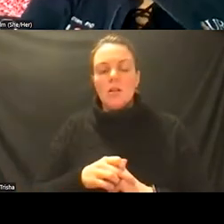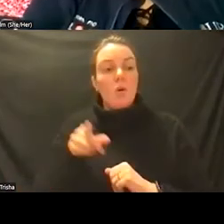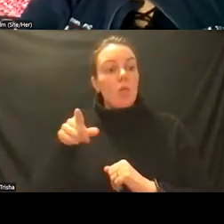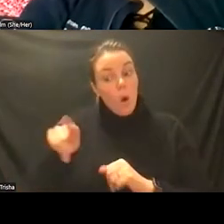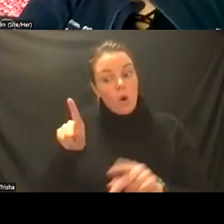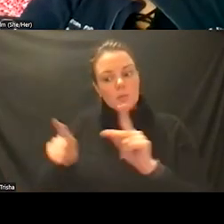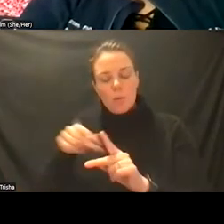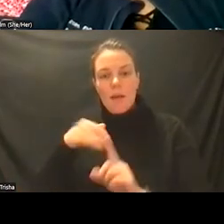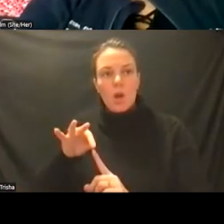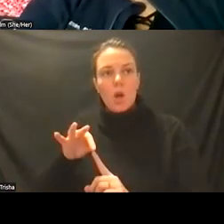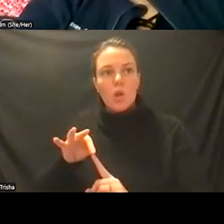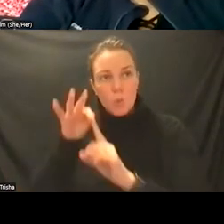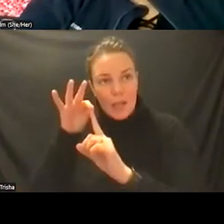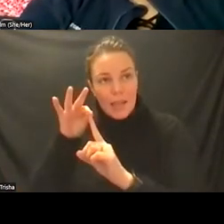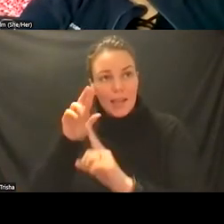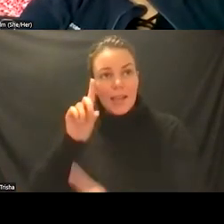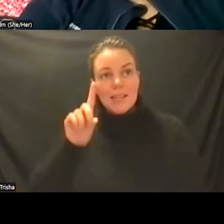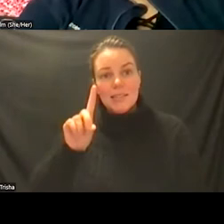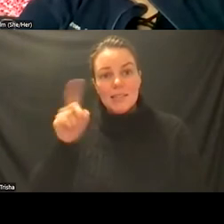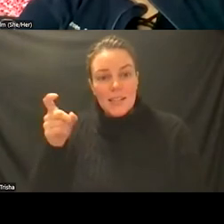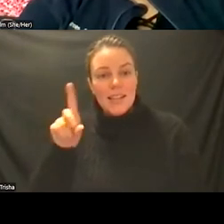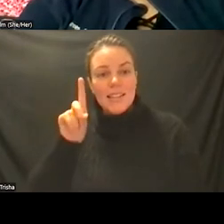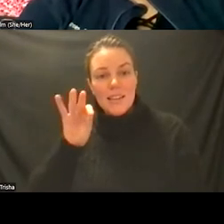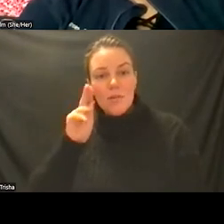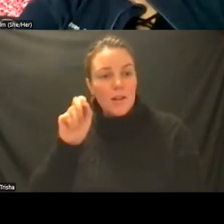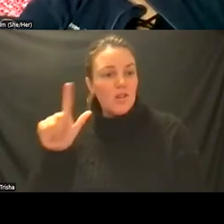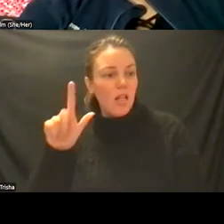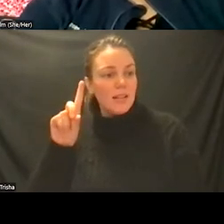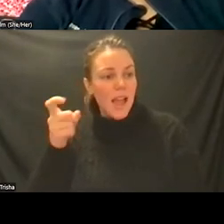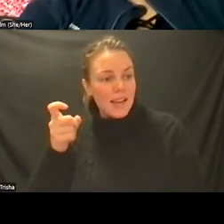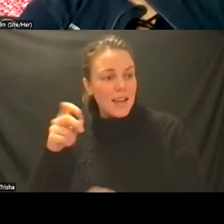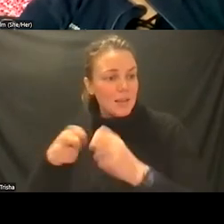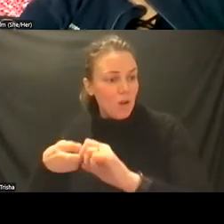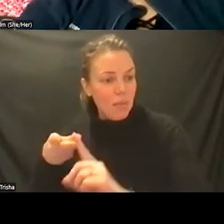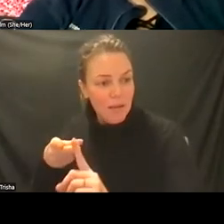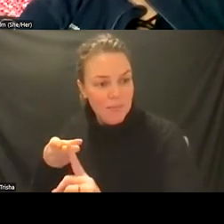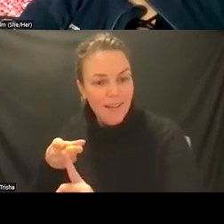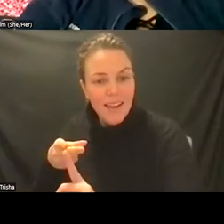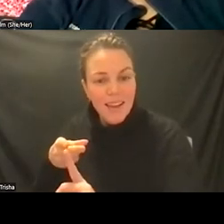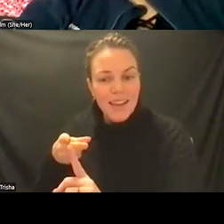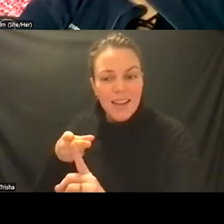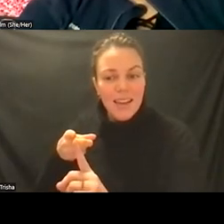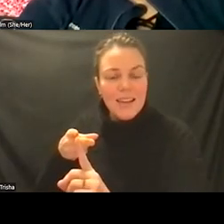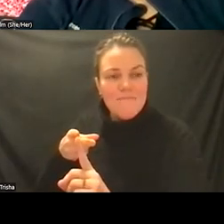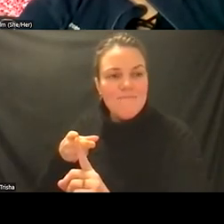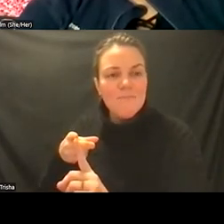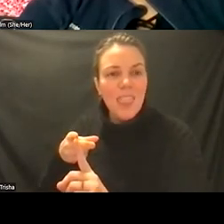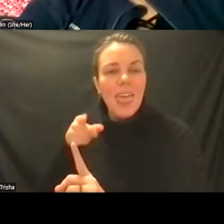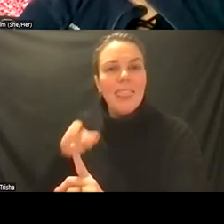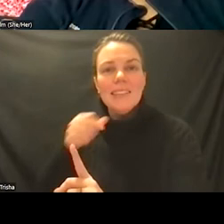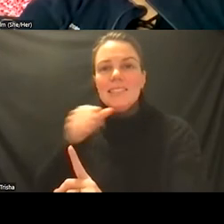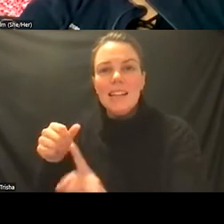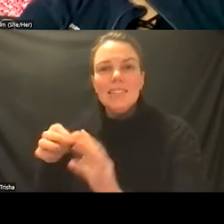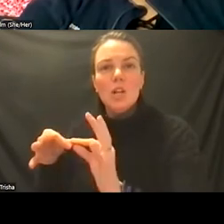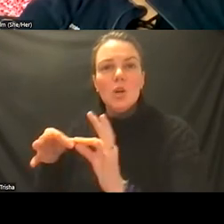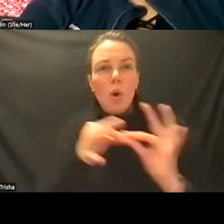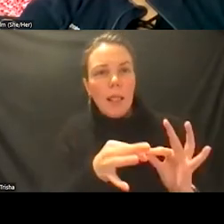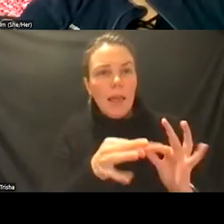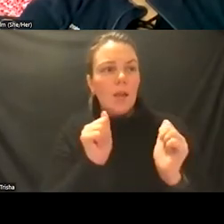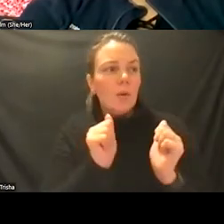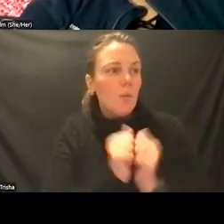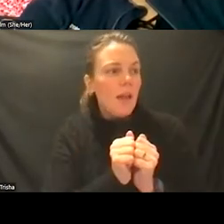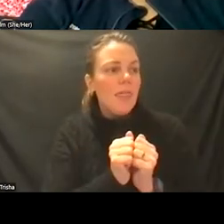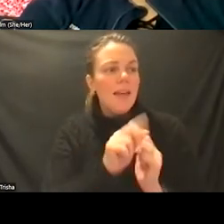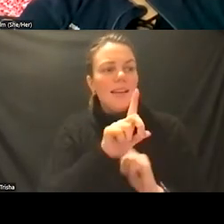differential diagnostic problem that does not correlate to diagnostic issues with let's say